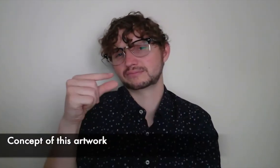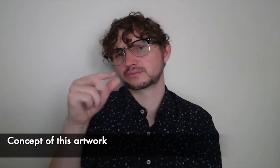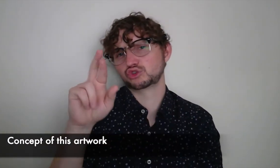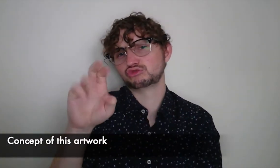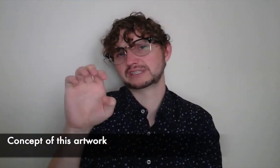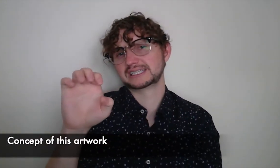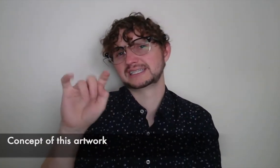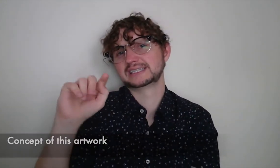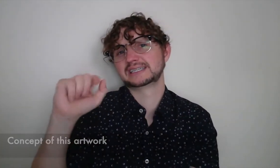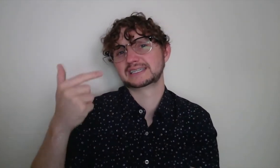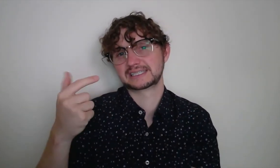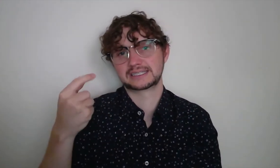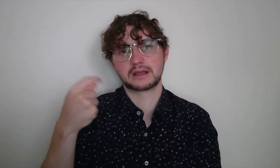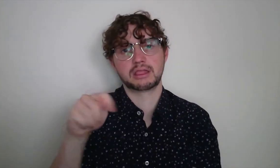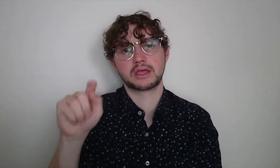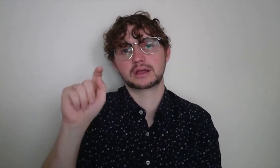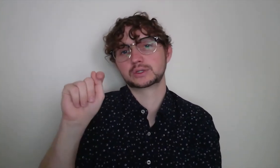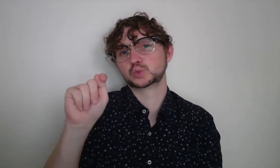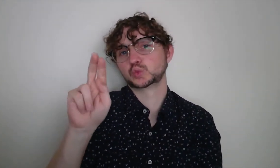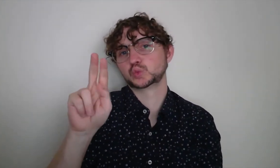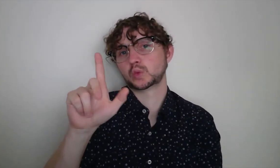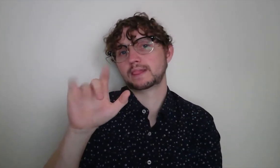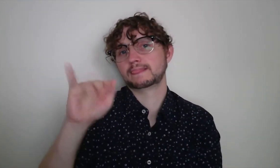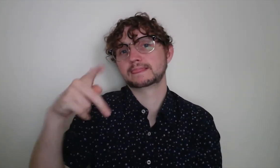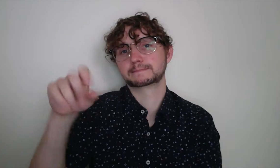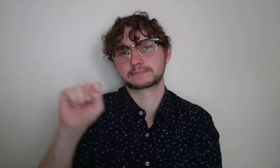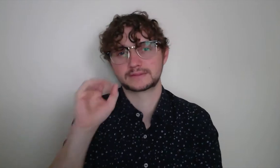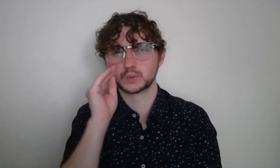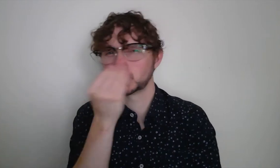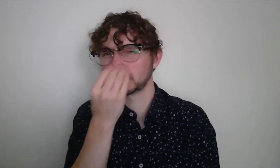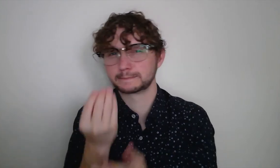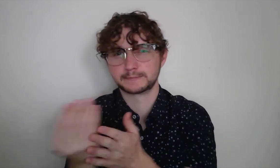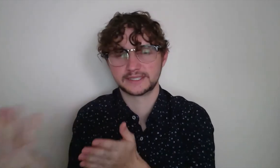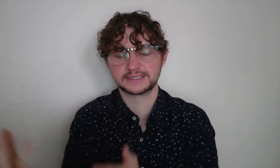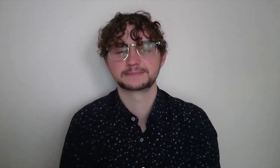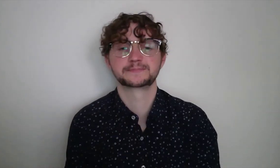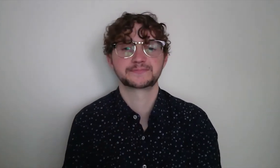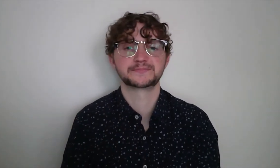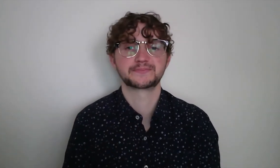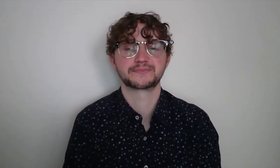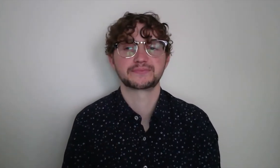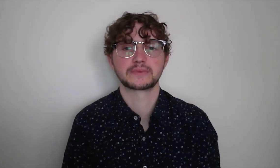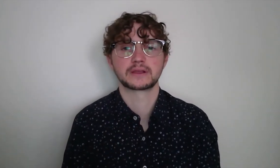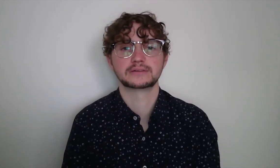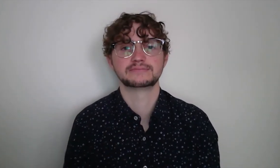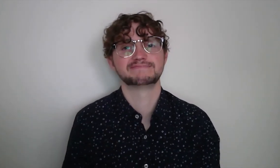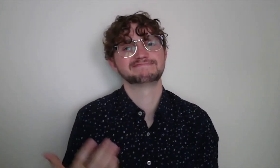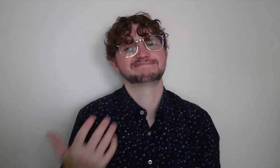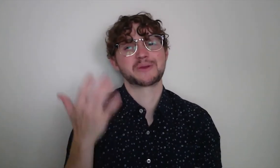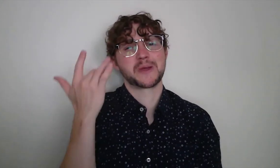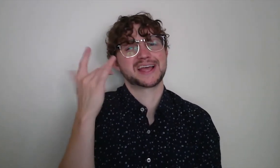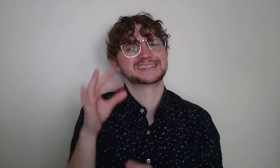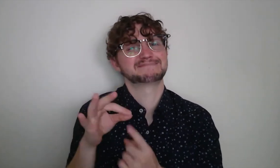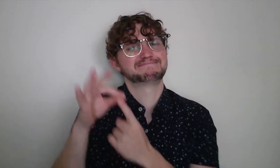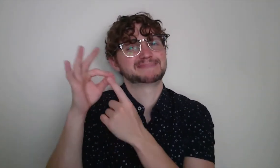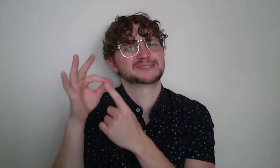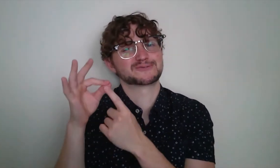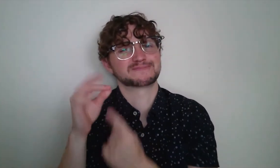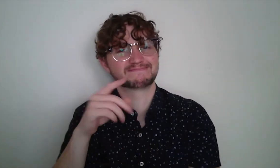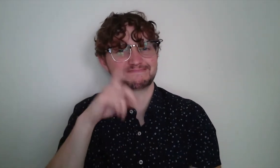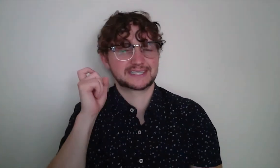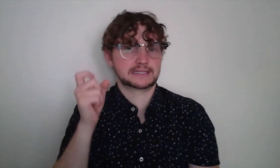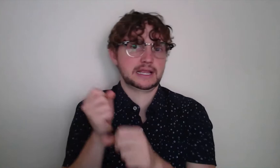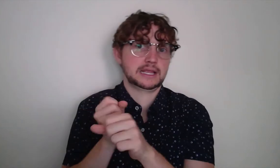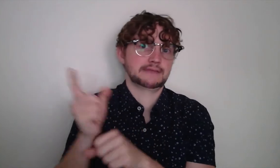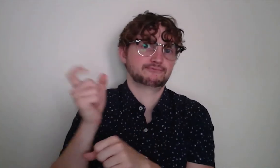This piece of artwork is titled, "Greeting the Tulips."